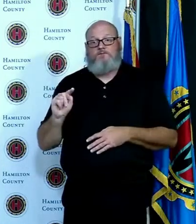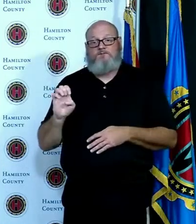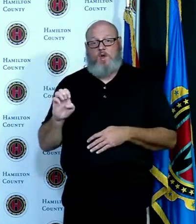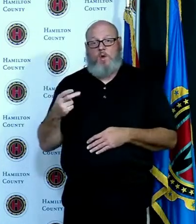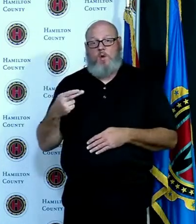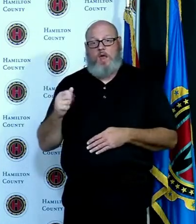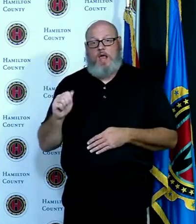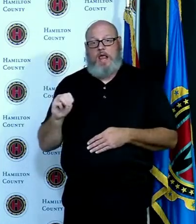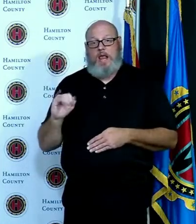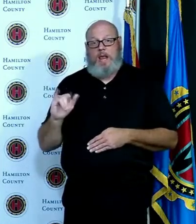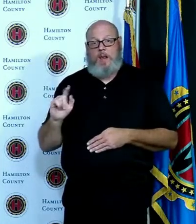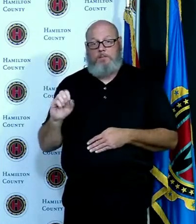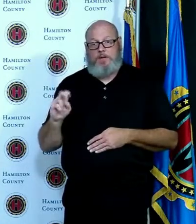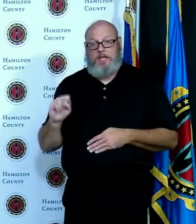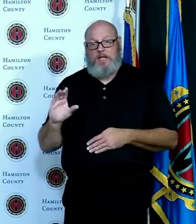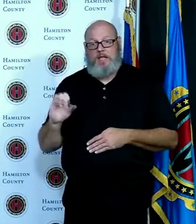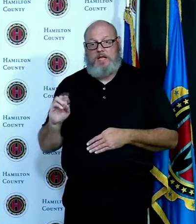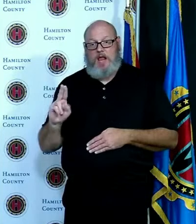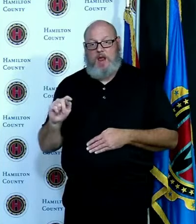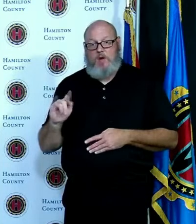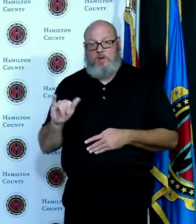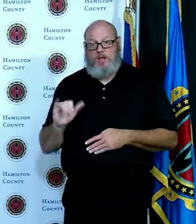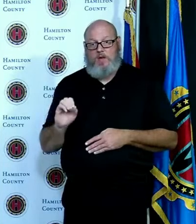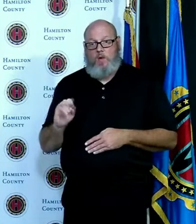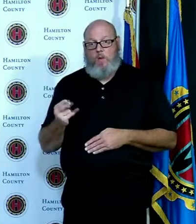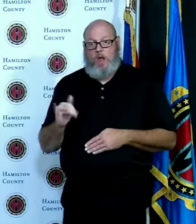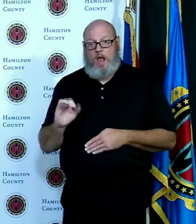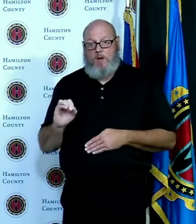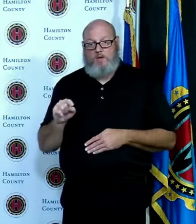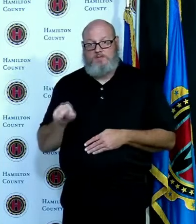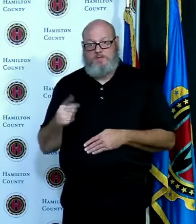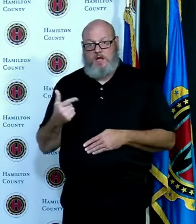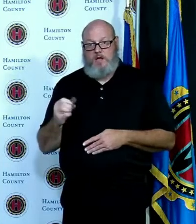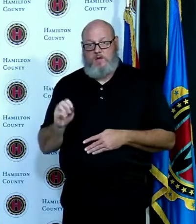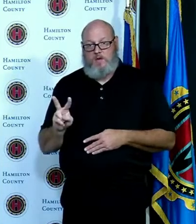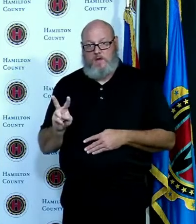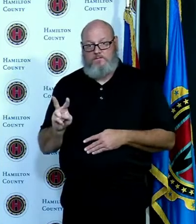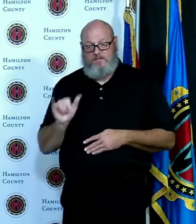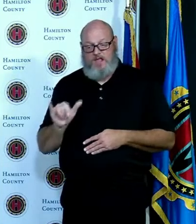and make sure they know their polling location they can utilize our find your polling location